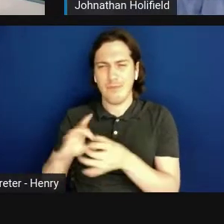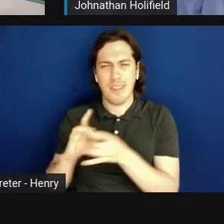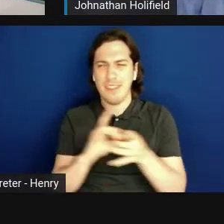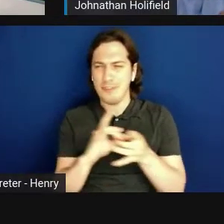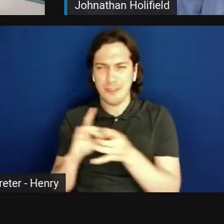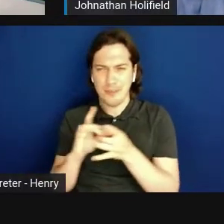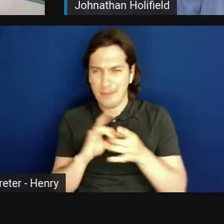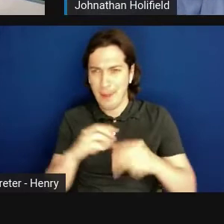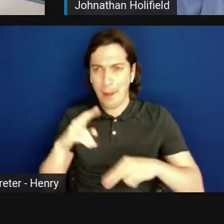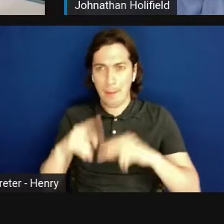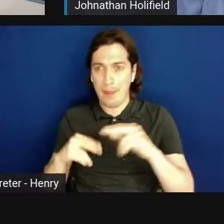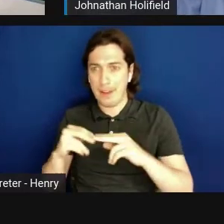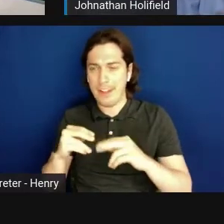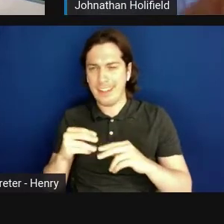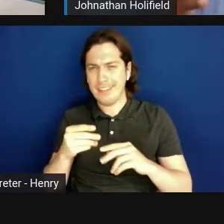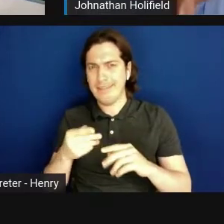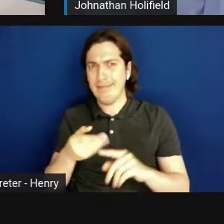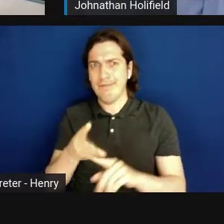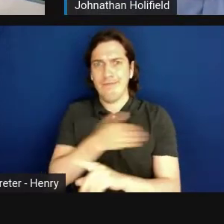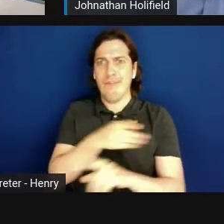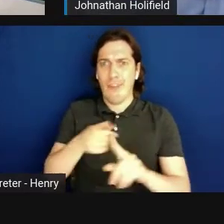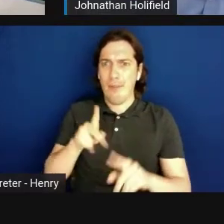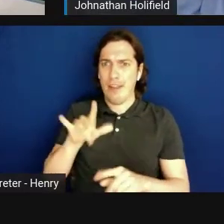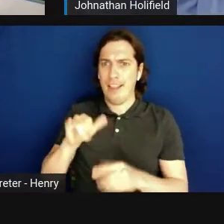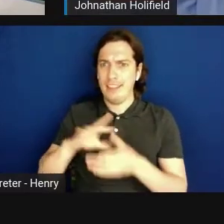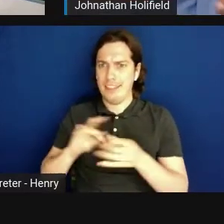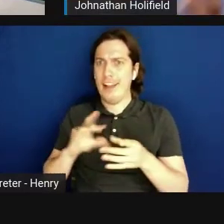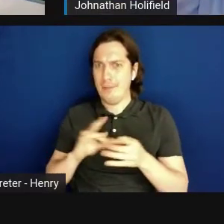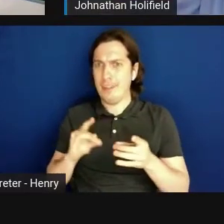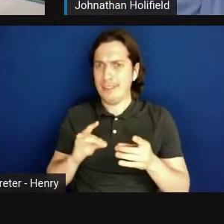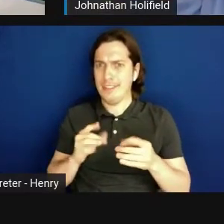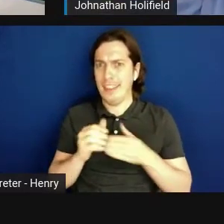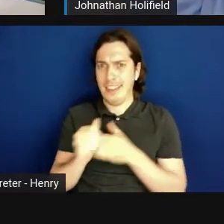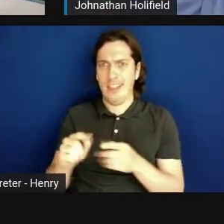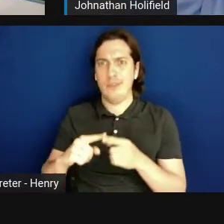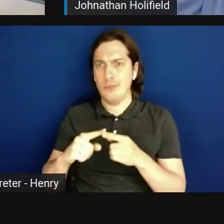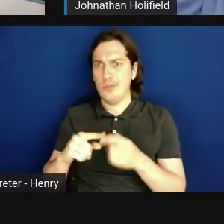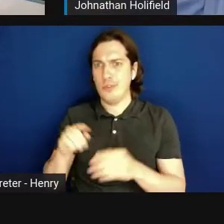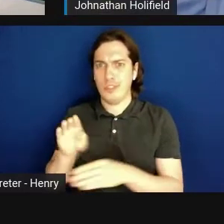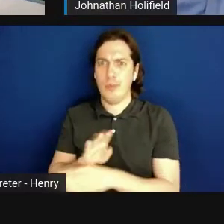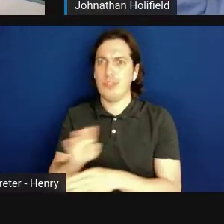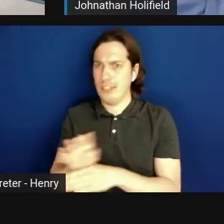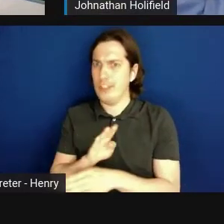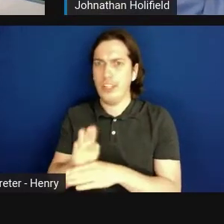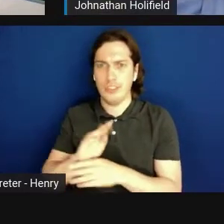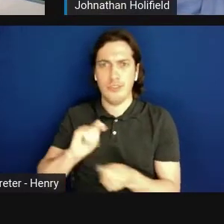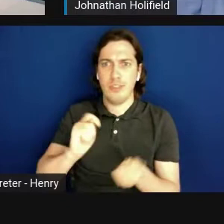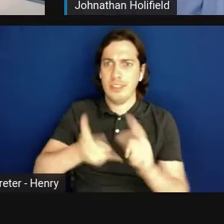off of Kelly's comments, that lead to commercialization and ultimately translation into the market.